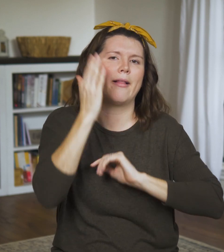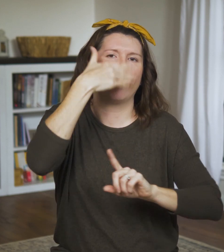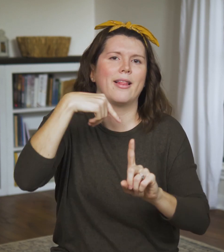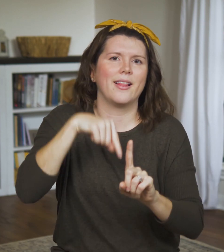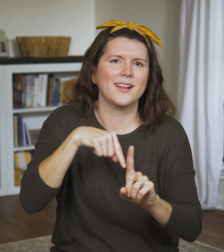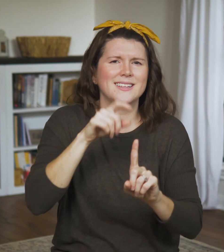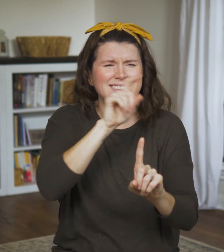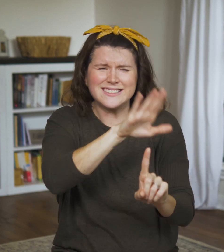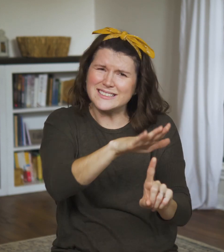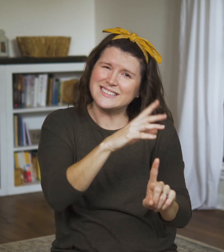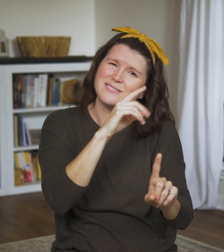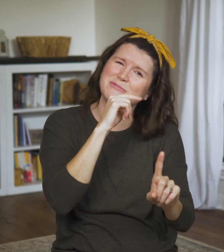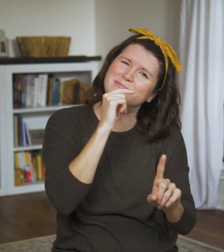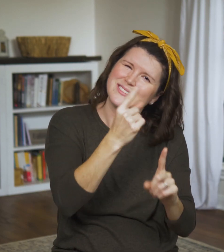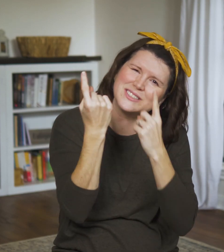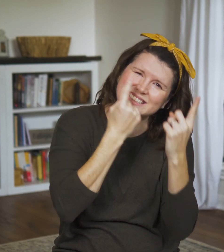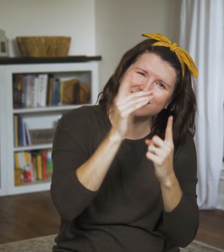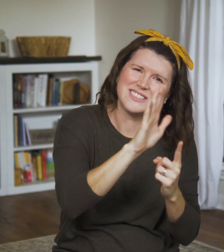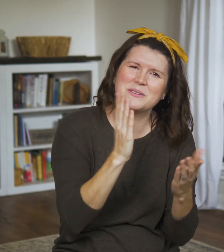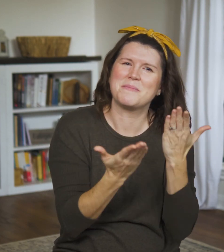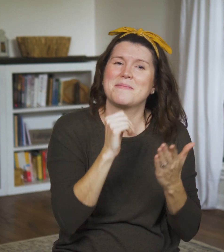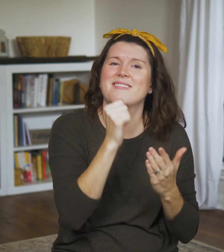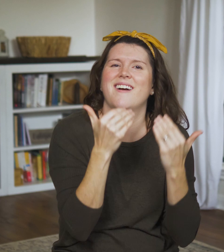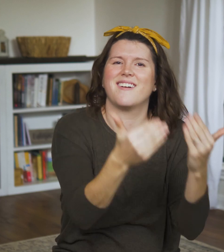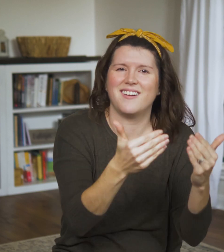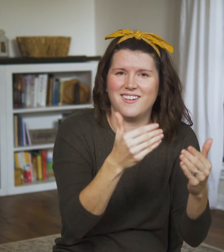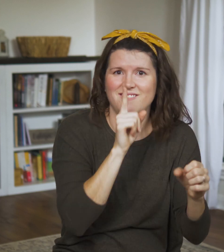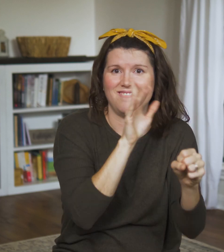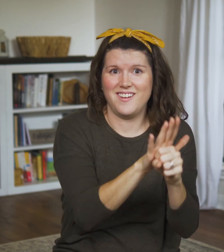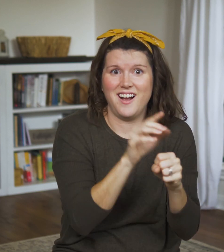if he renounced her vow.